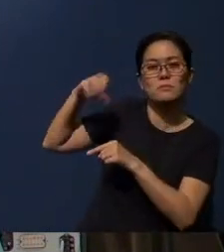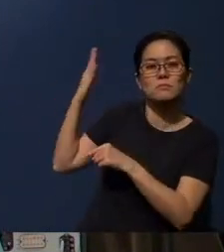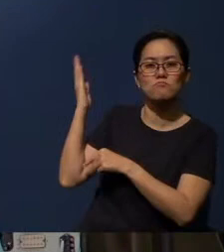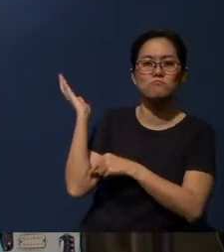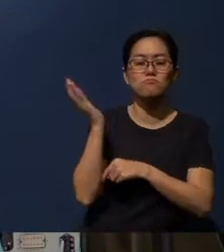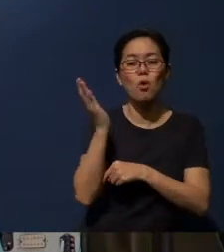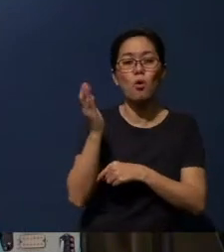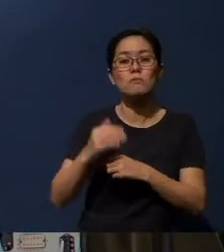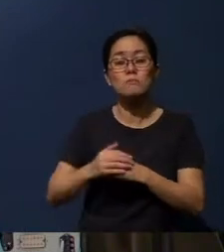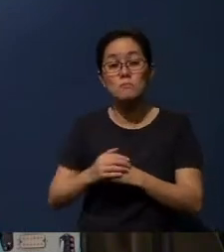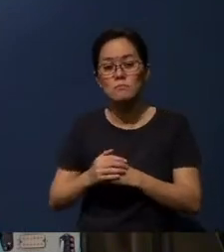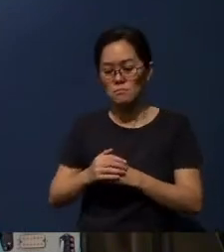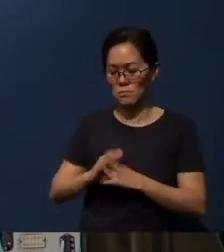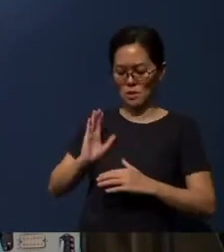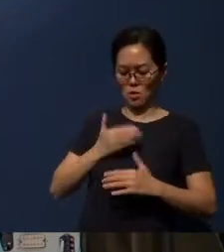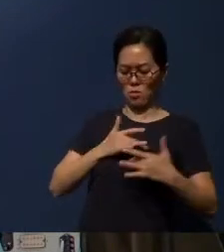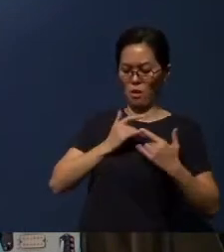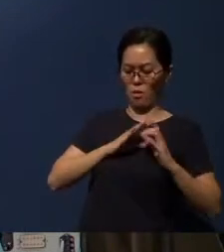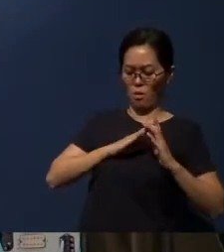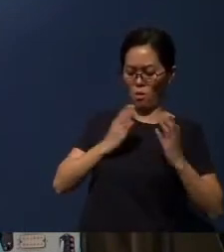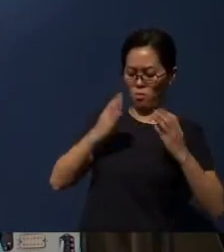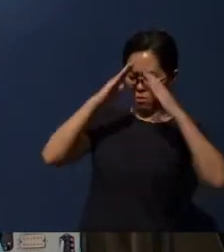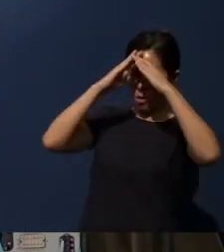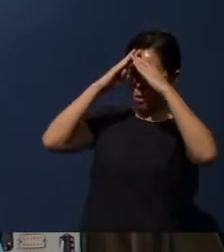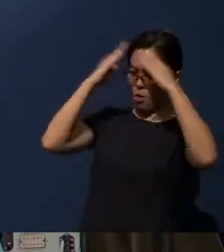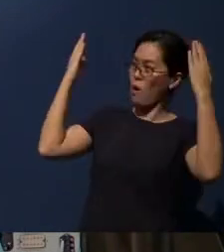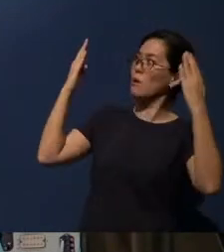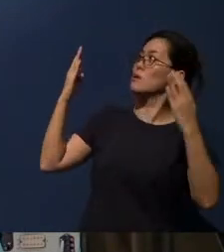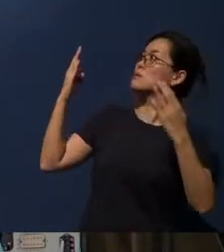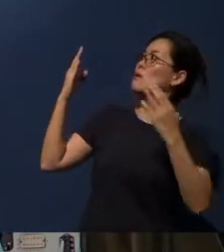Open our hearts and minds by the power of the Holy Spirit,